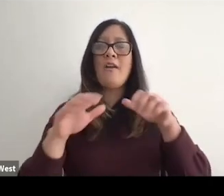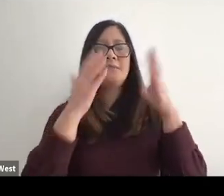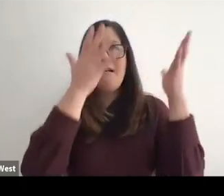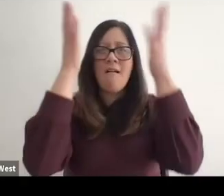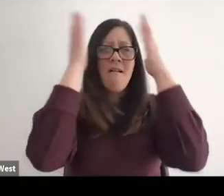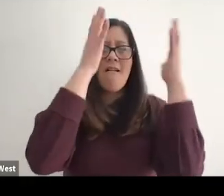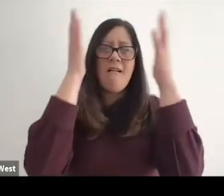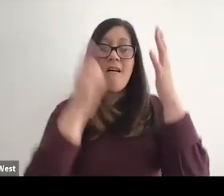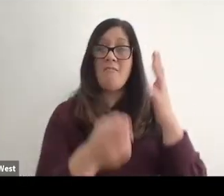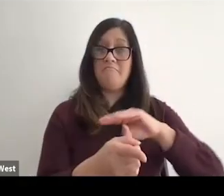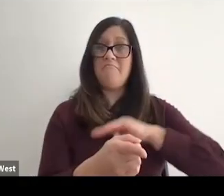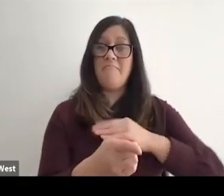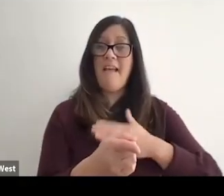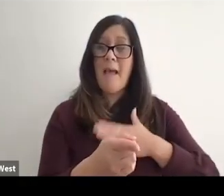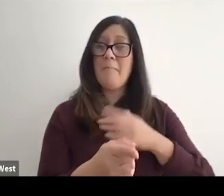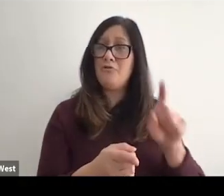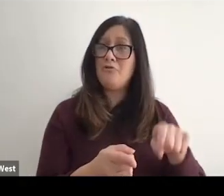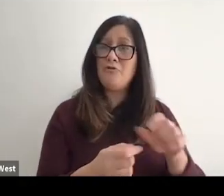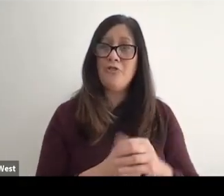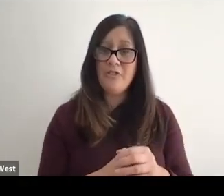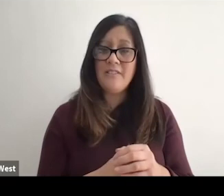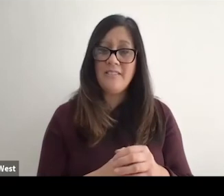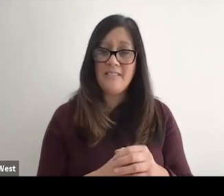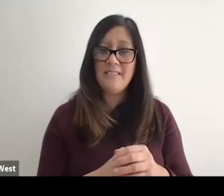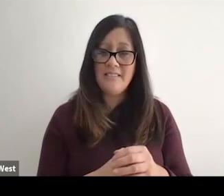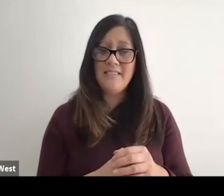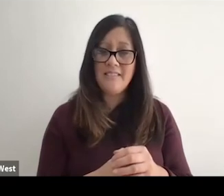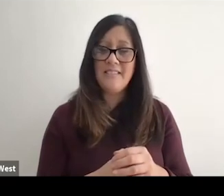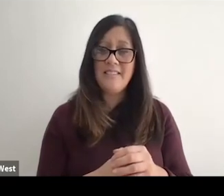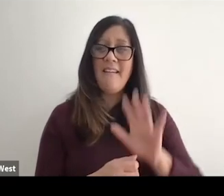he's happy with that one, and so he should be. He smashed his world